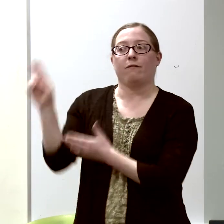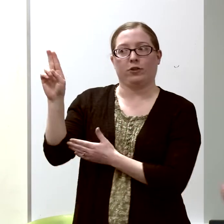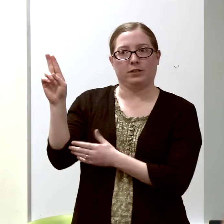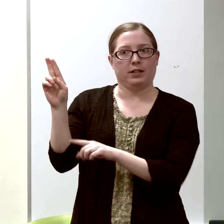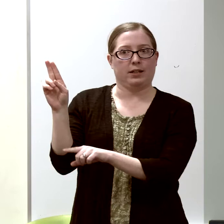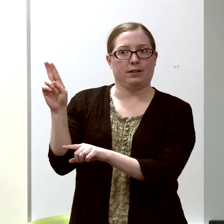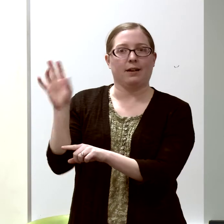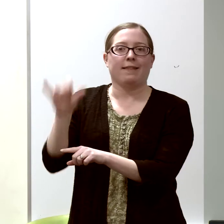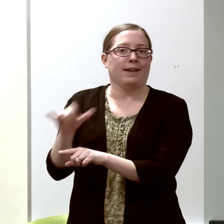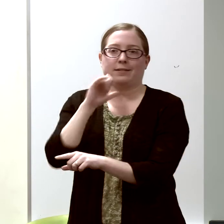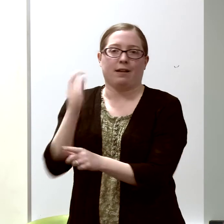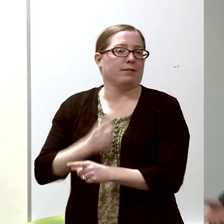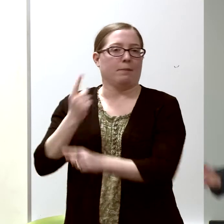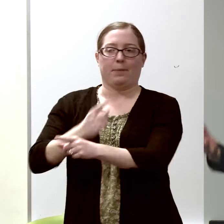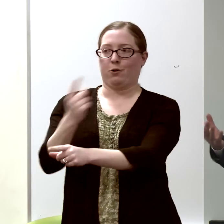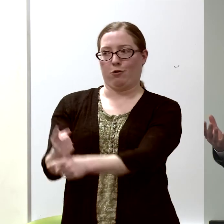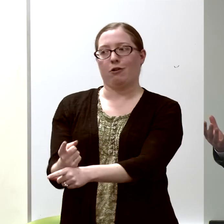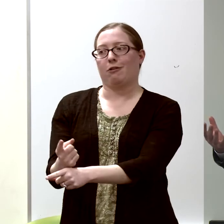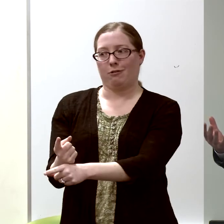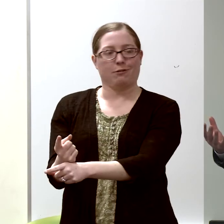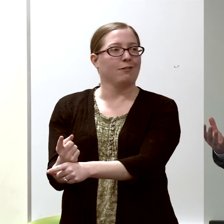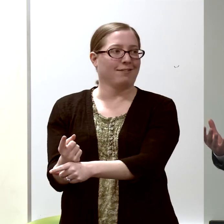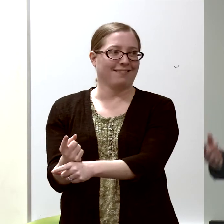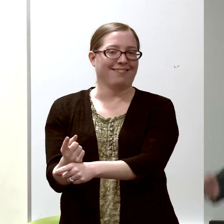was abnormal.